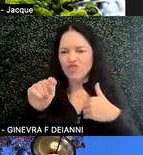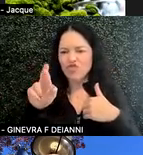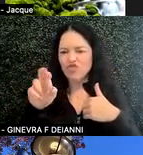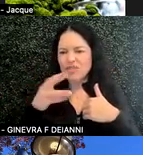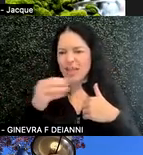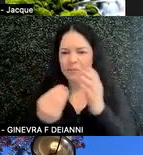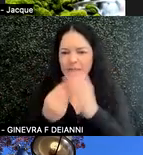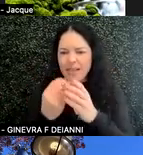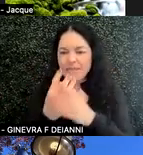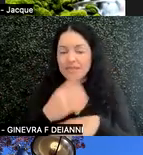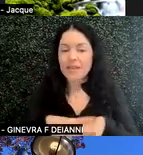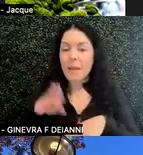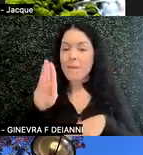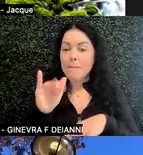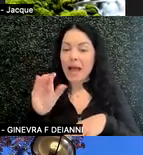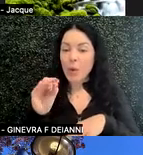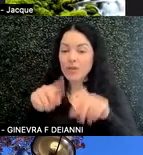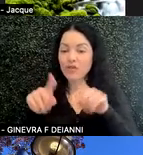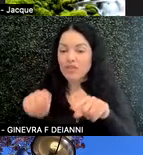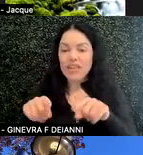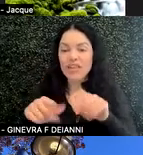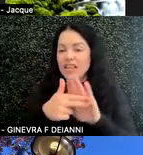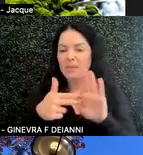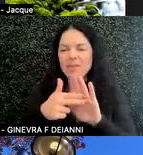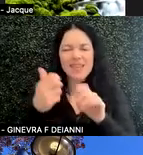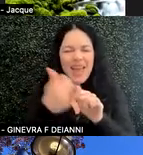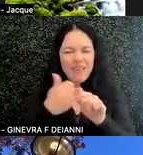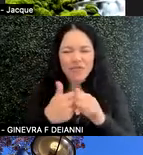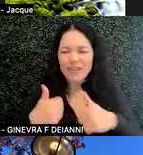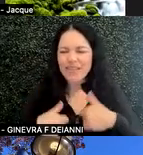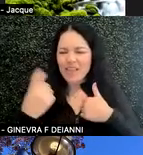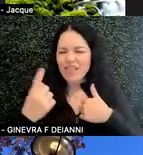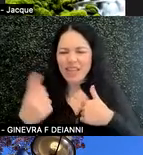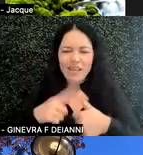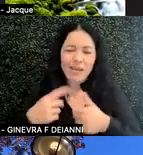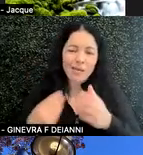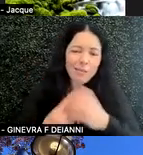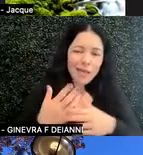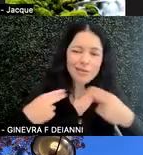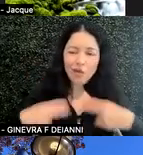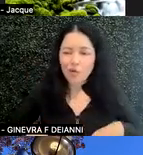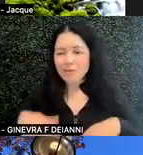Biodiversity refers to every living thing plants, bacteria, animals, humans. And sometimes it's in a particular reason or bio